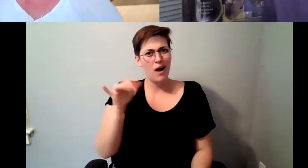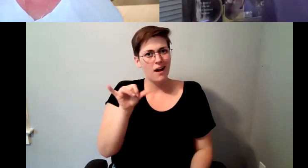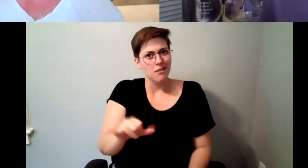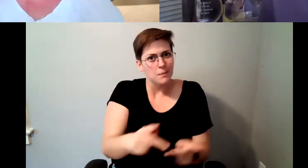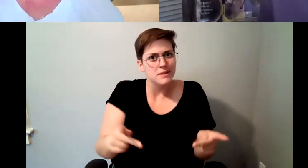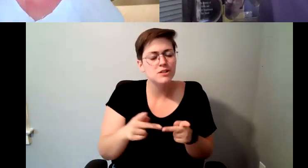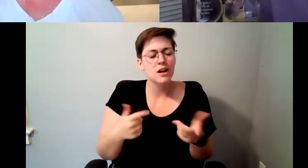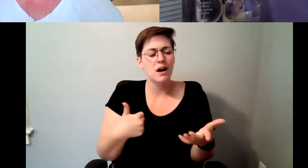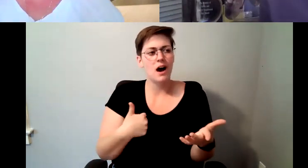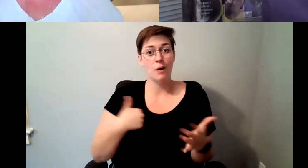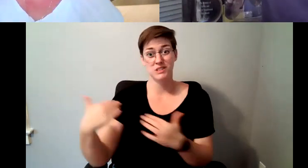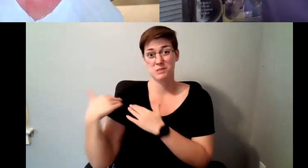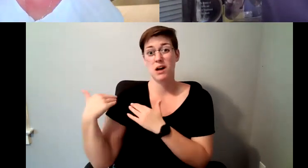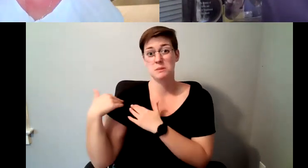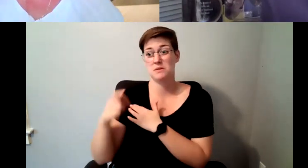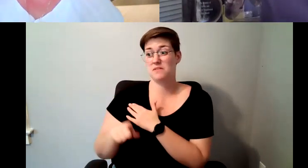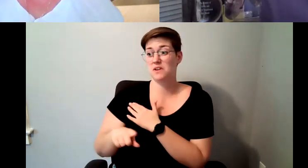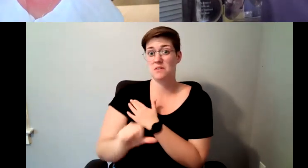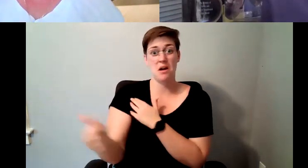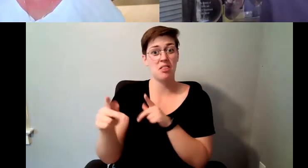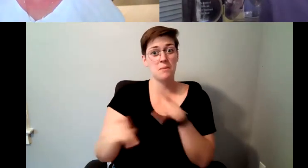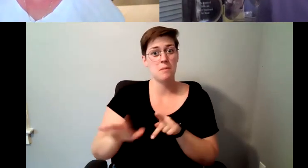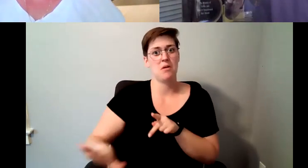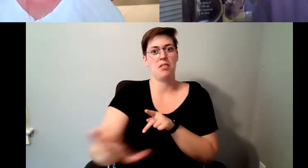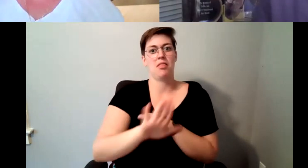D. Major Cohen: of other people working when you're a breeze through you really are worried